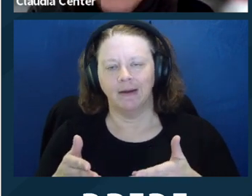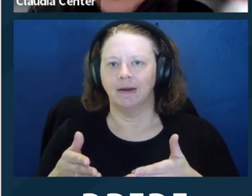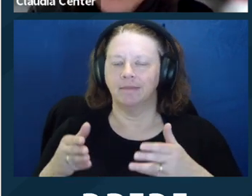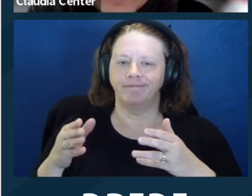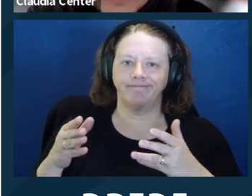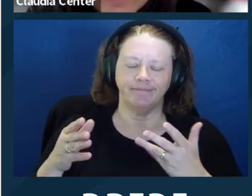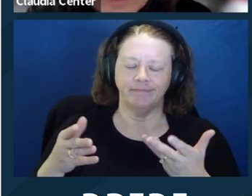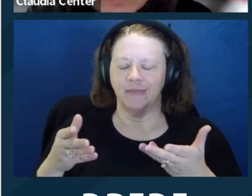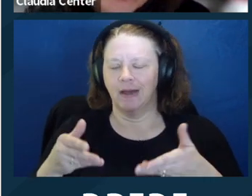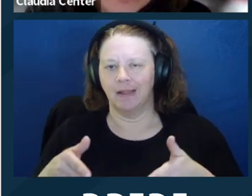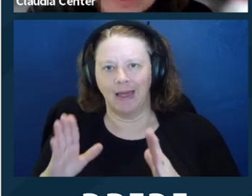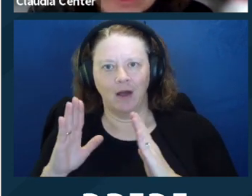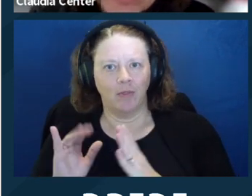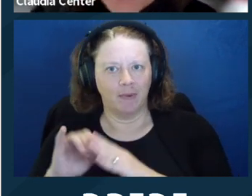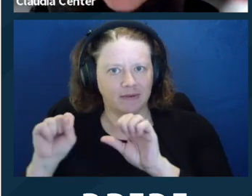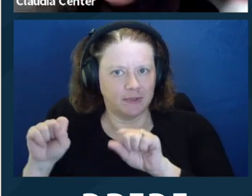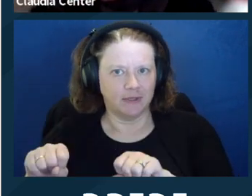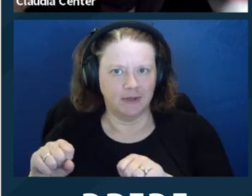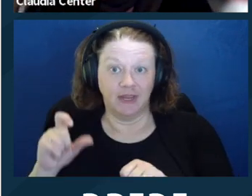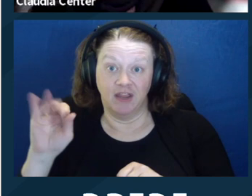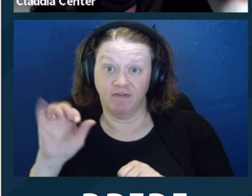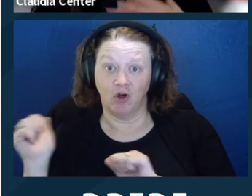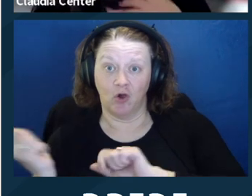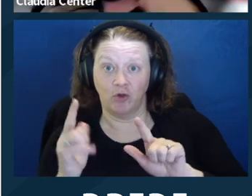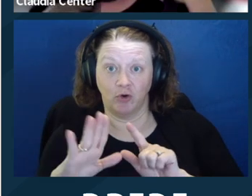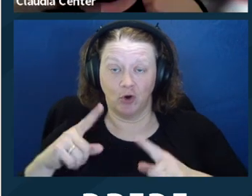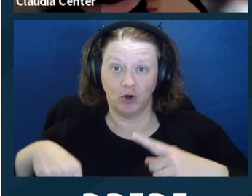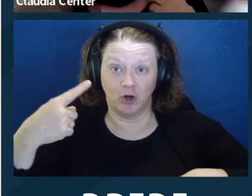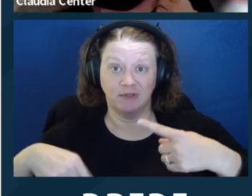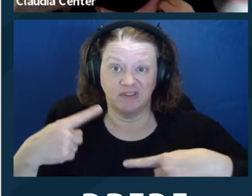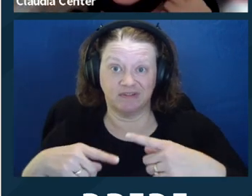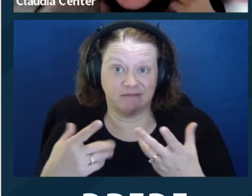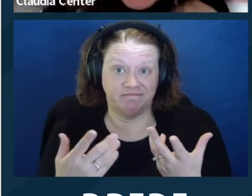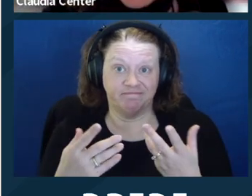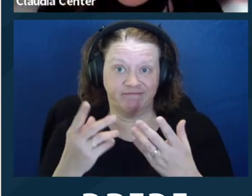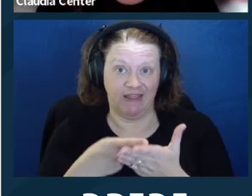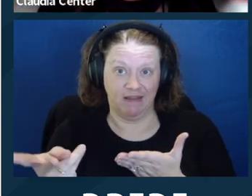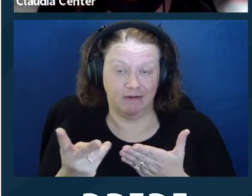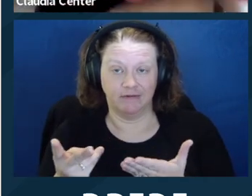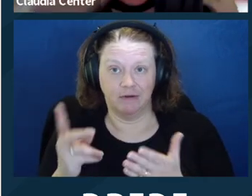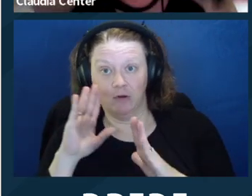Or audio recording, you can tell I'm old saying tape recording, the audio recording, you know,